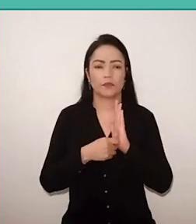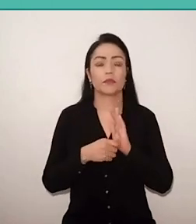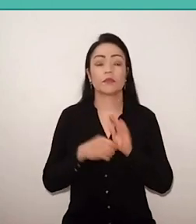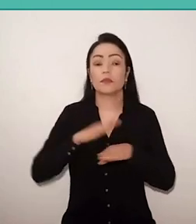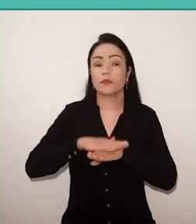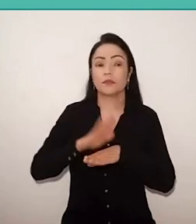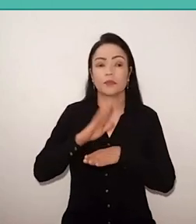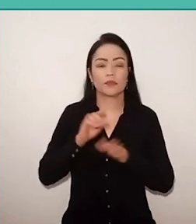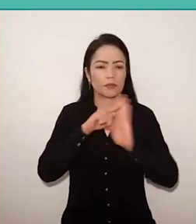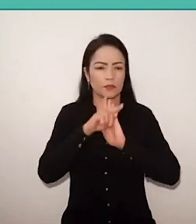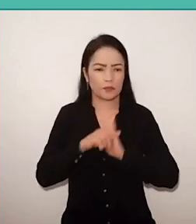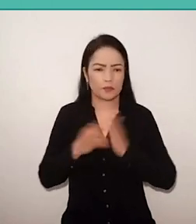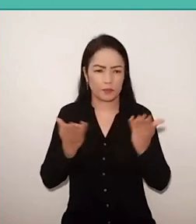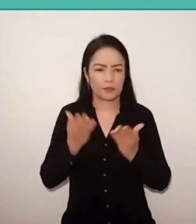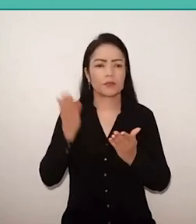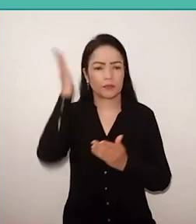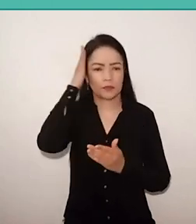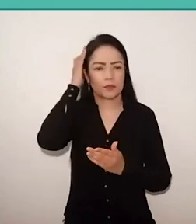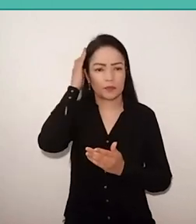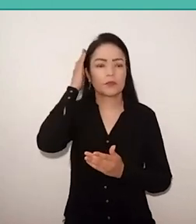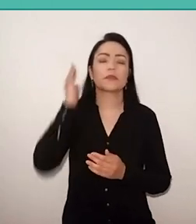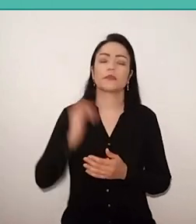recognize that the big Paulo Freire's contribution